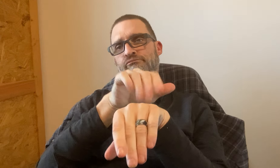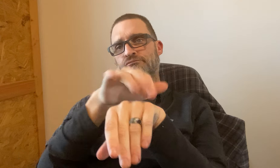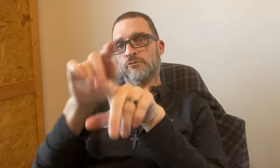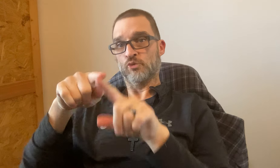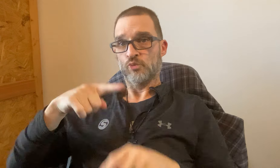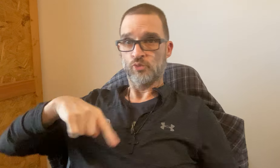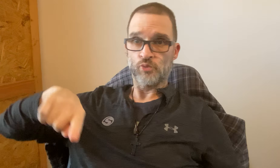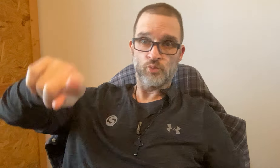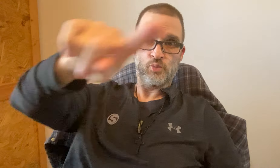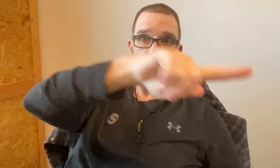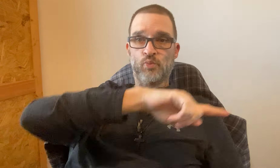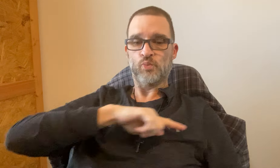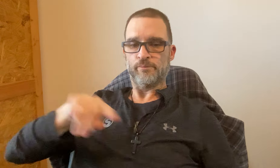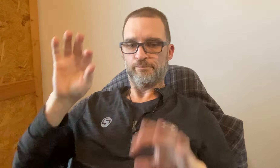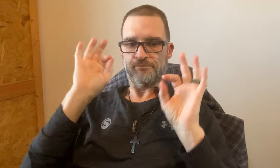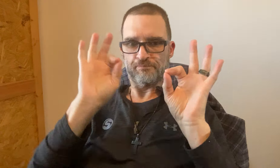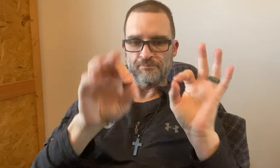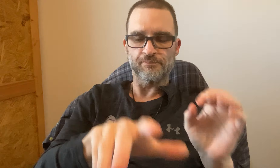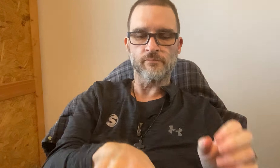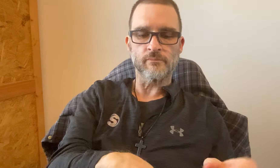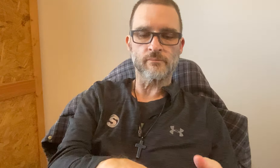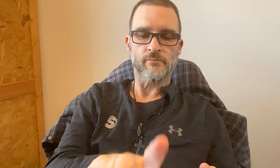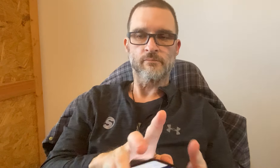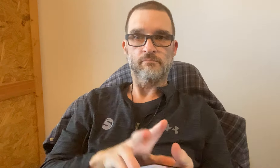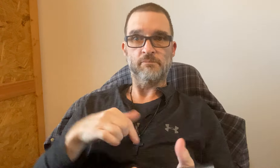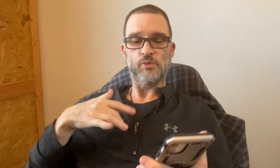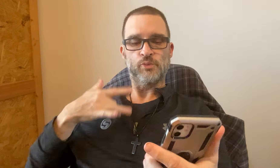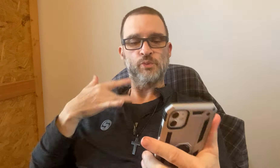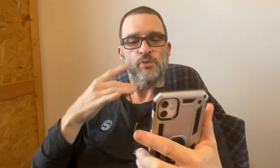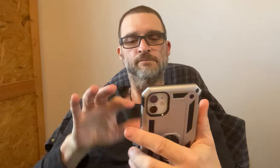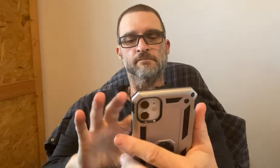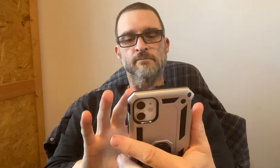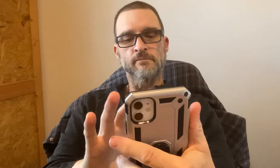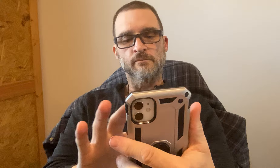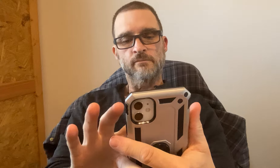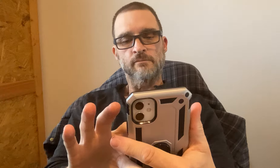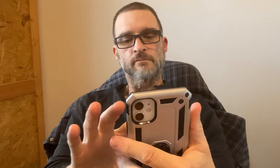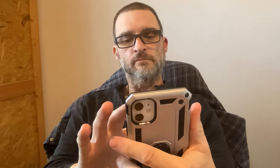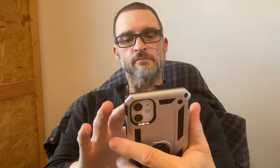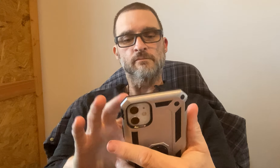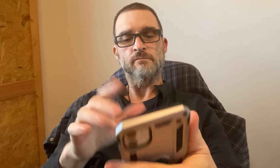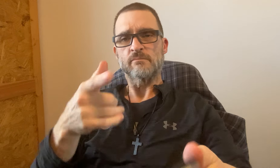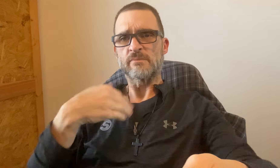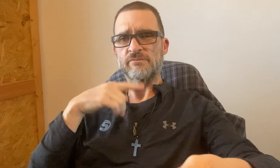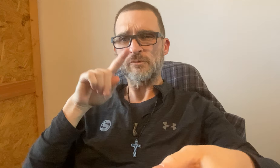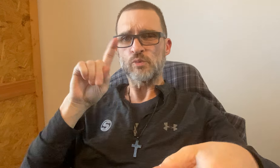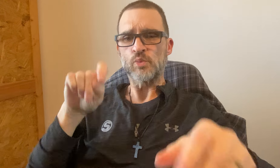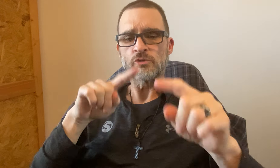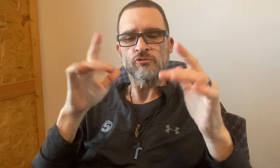to order the shirts and have it sent to you. I'm excited about that.